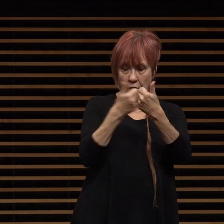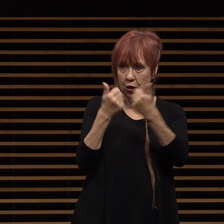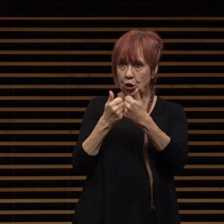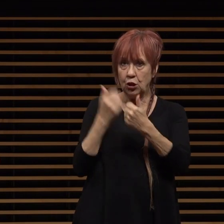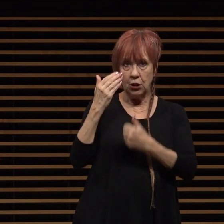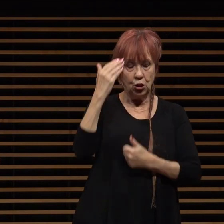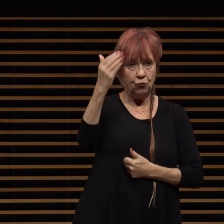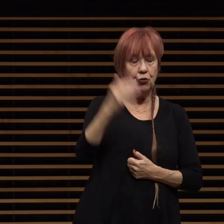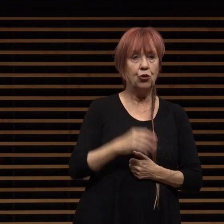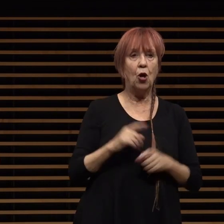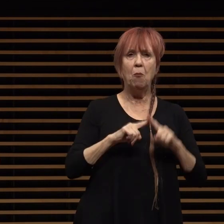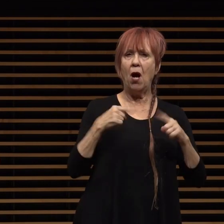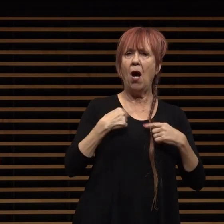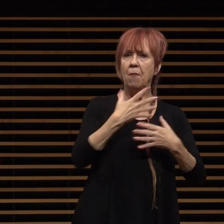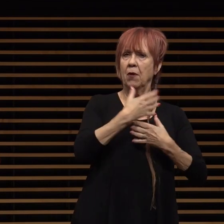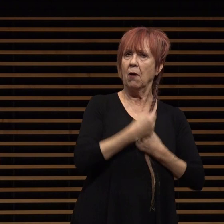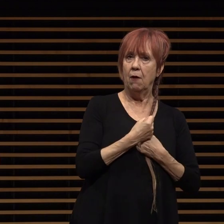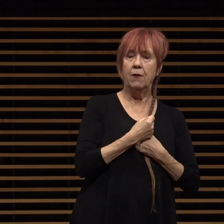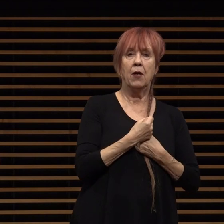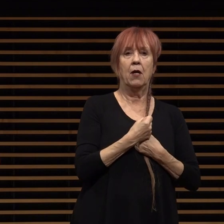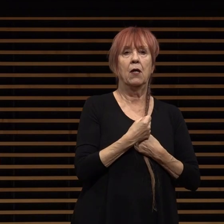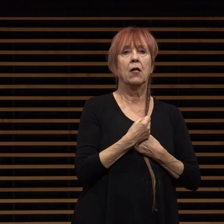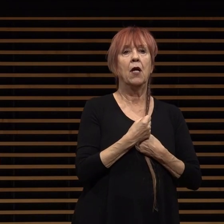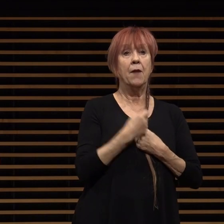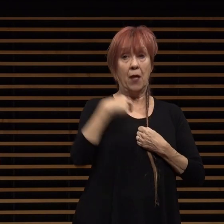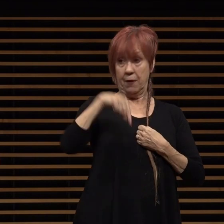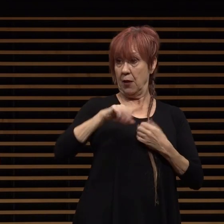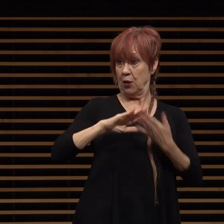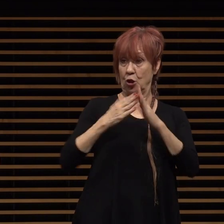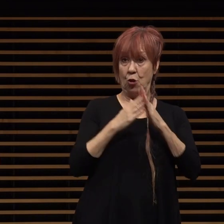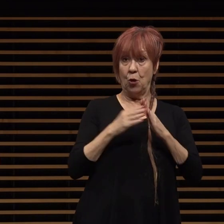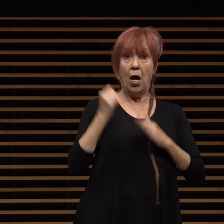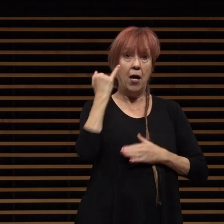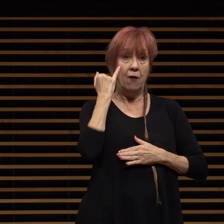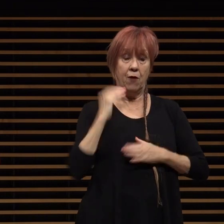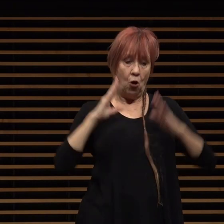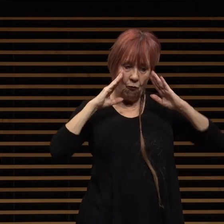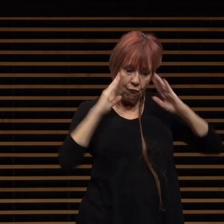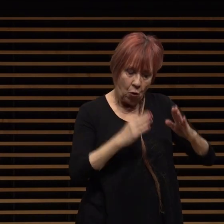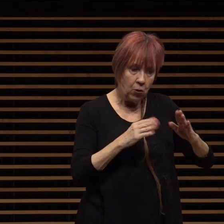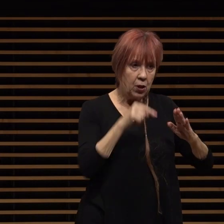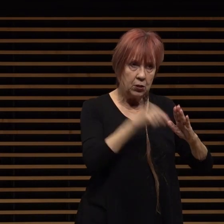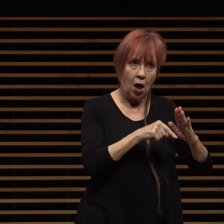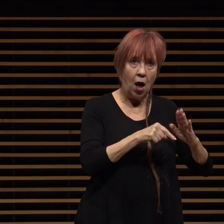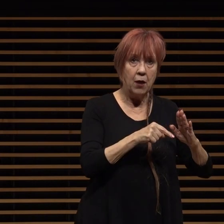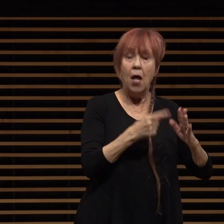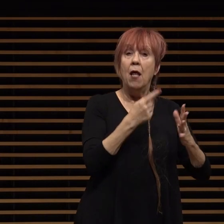however i'm confident that as we that as a community if we focus on what unites